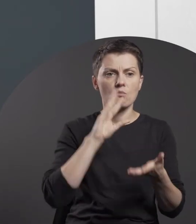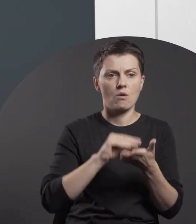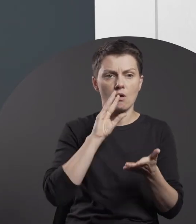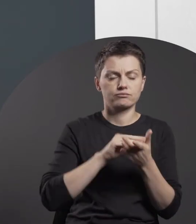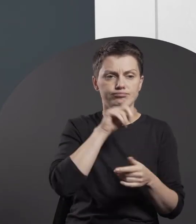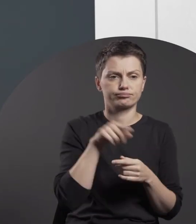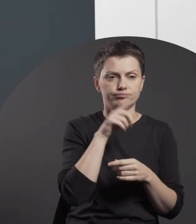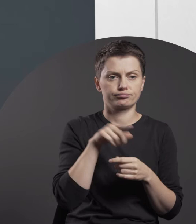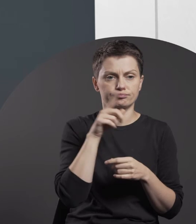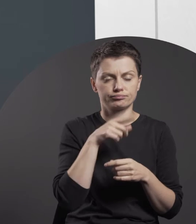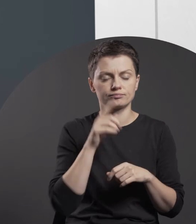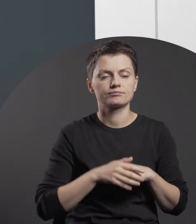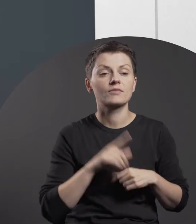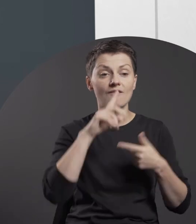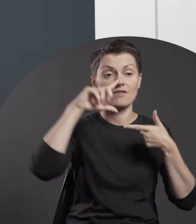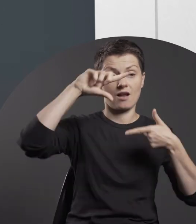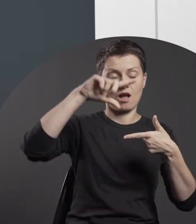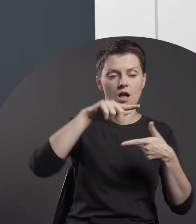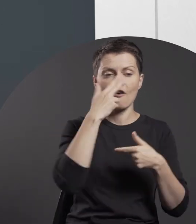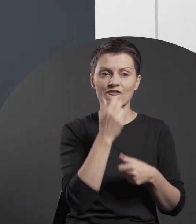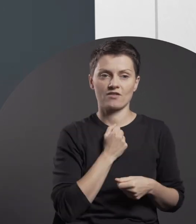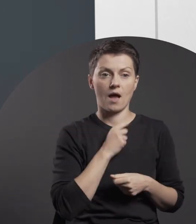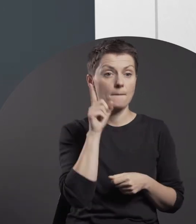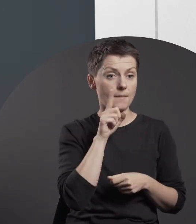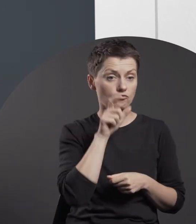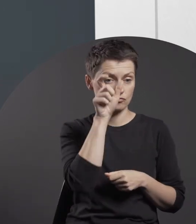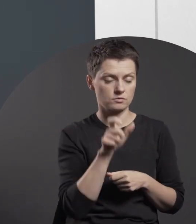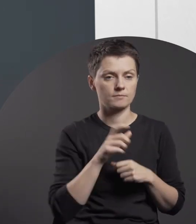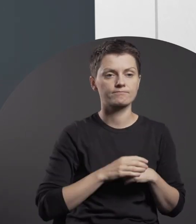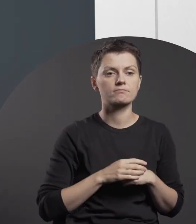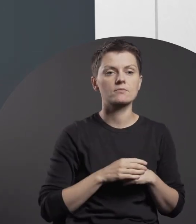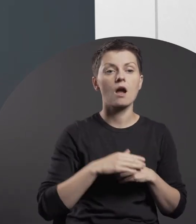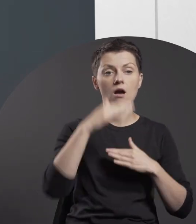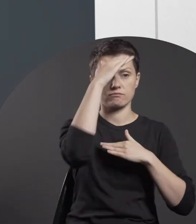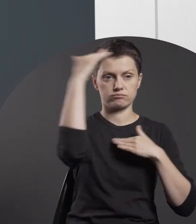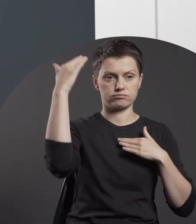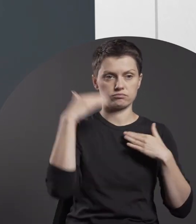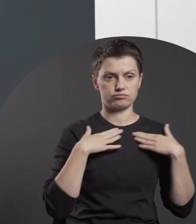The film shows a man, framed from the shoulders up.